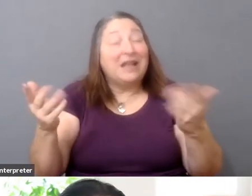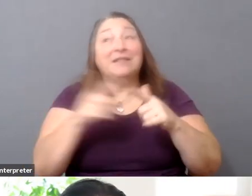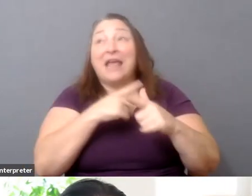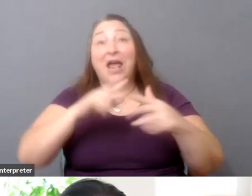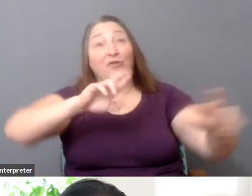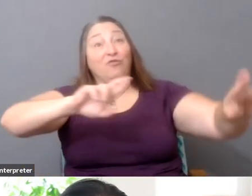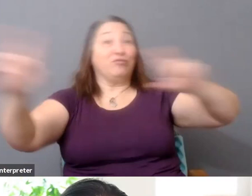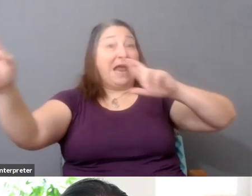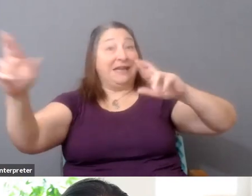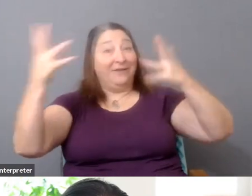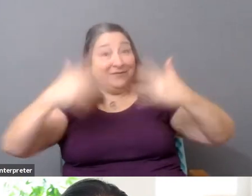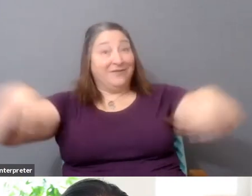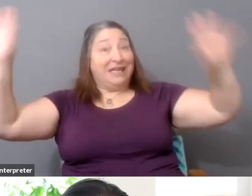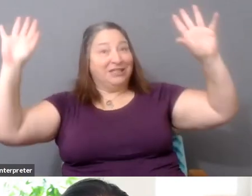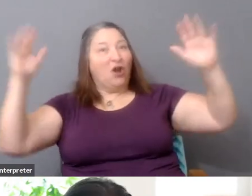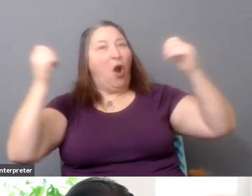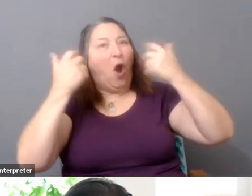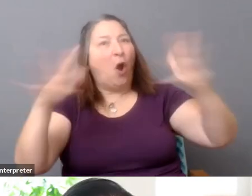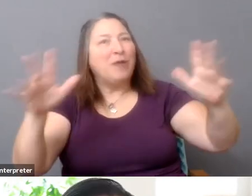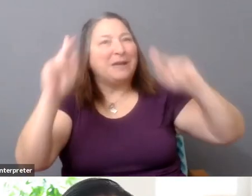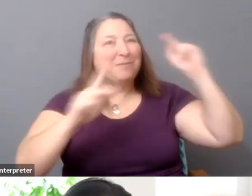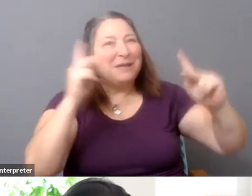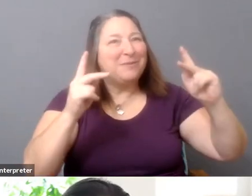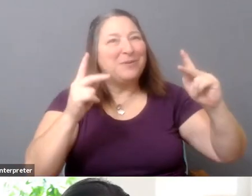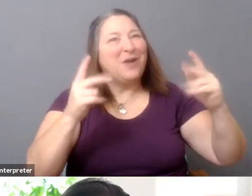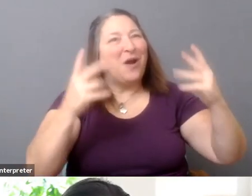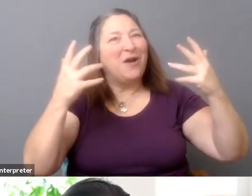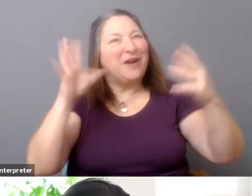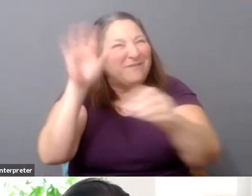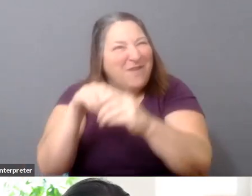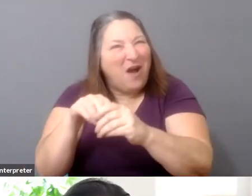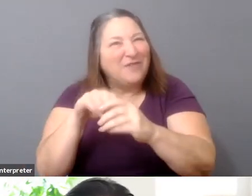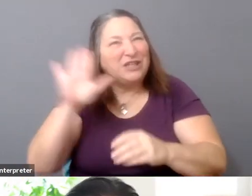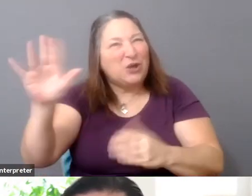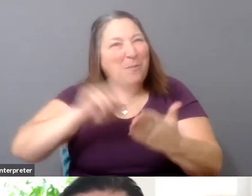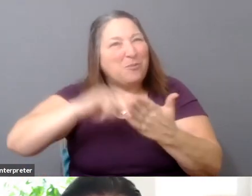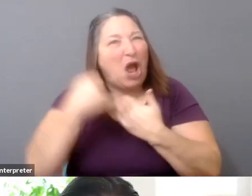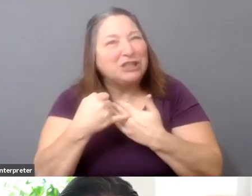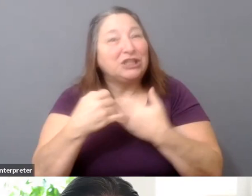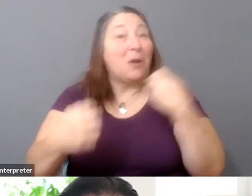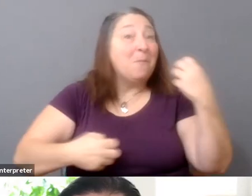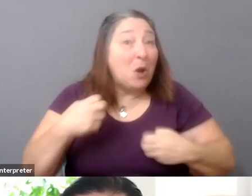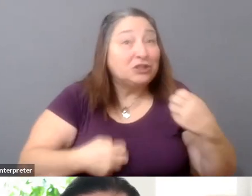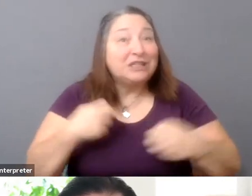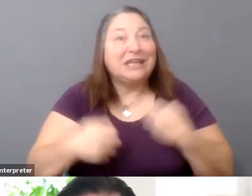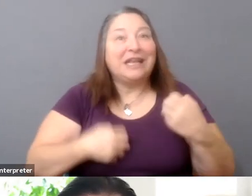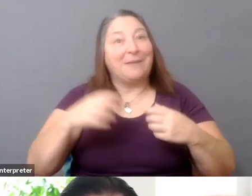that are invested emotionally in what you're trying to do and may be useful to you. They may be useful to you in ways that you might